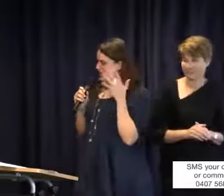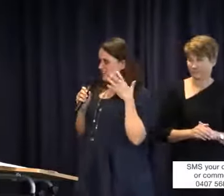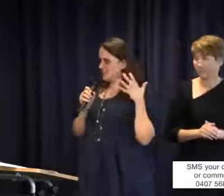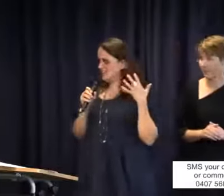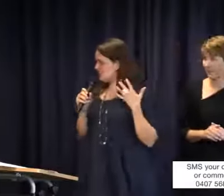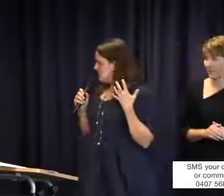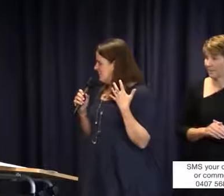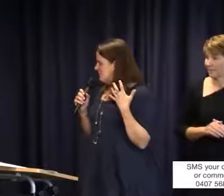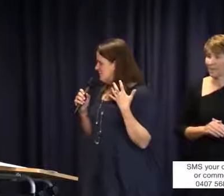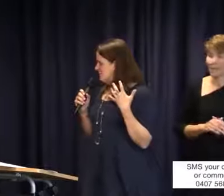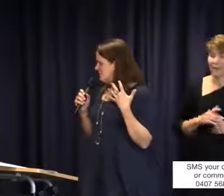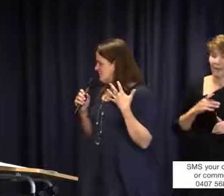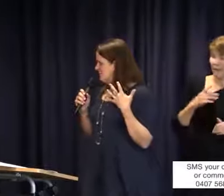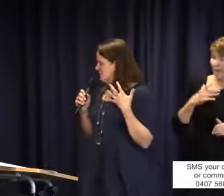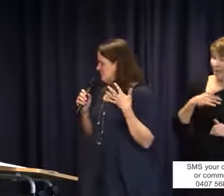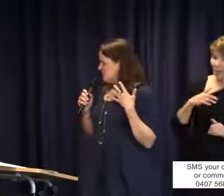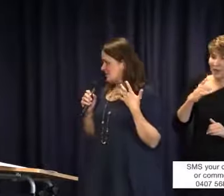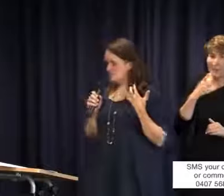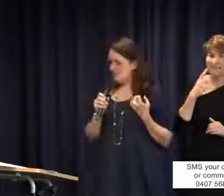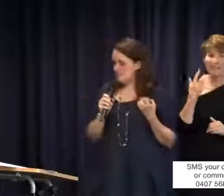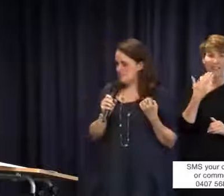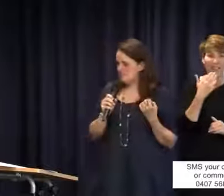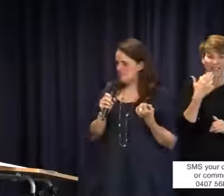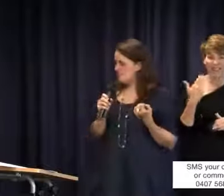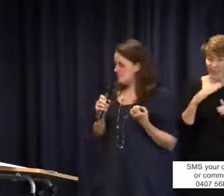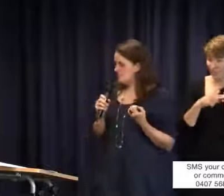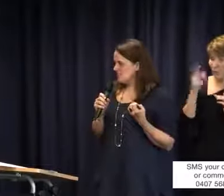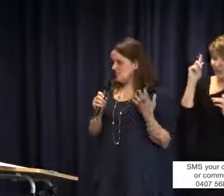I guess I want to say thank you for today because, as a parent of a child who is only